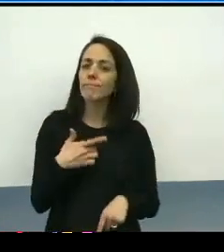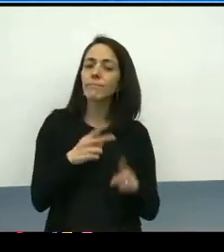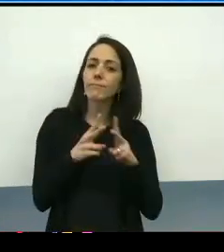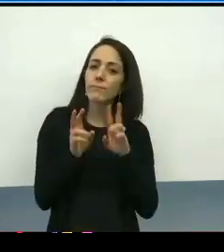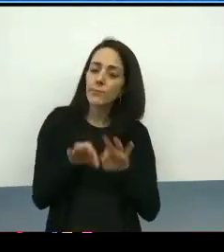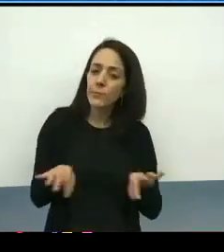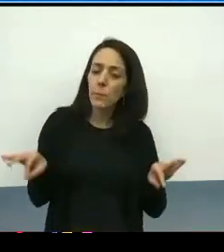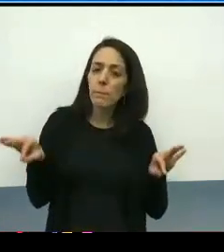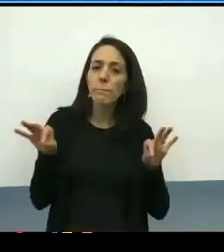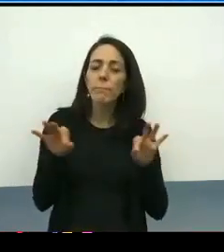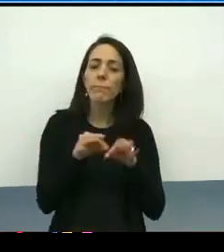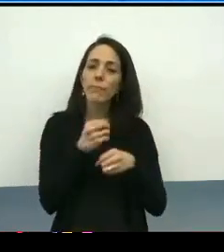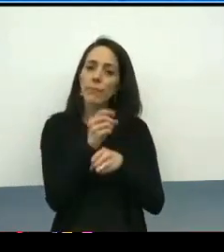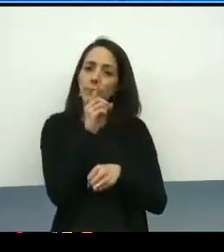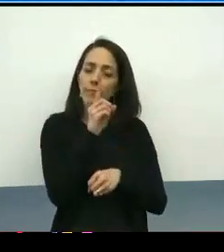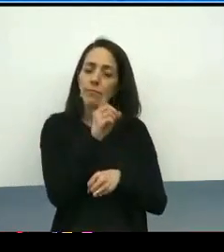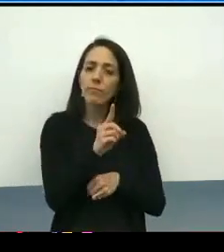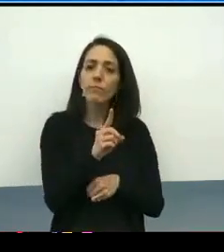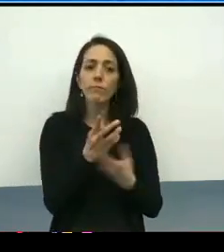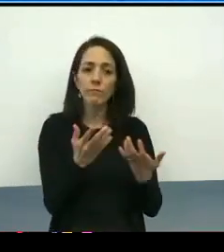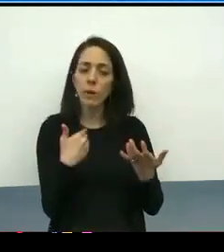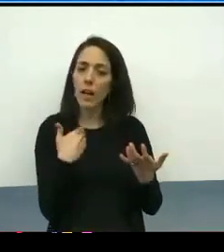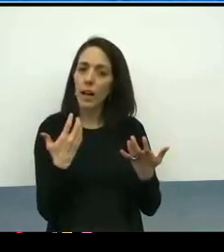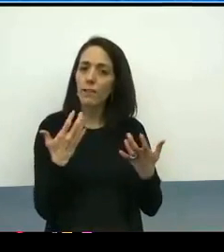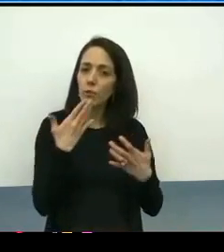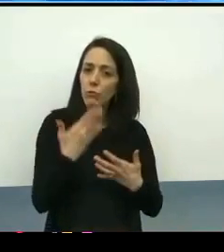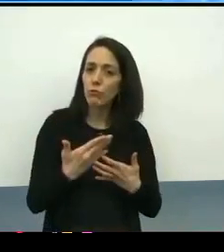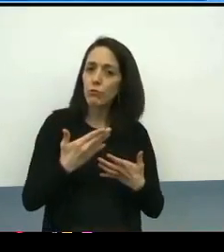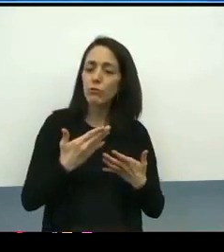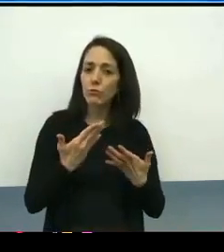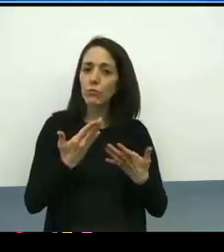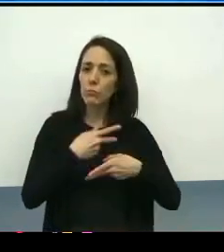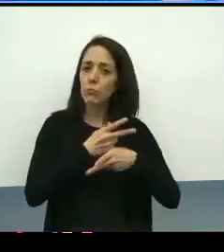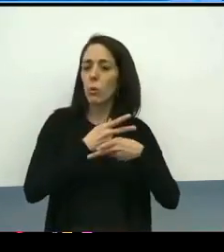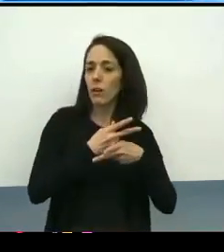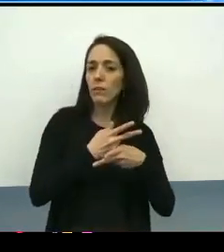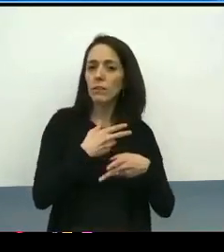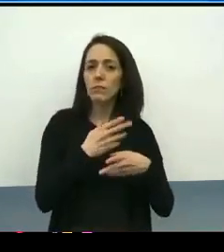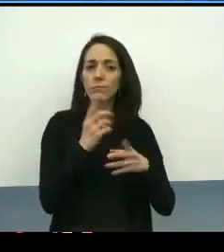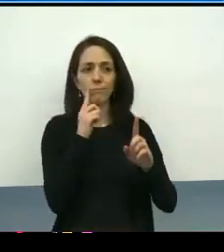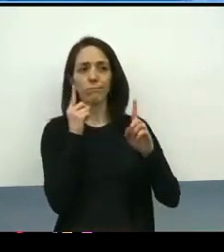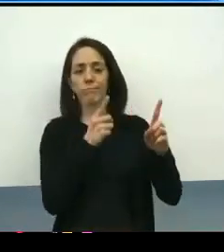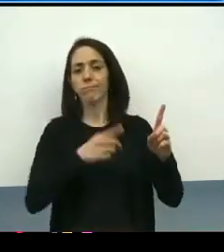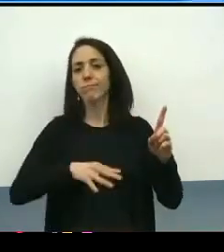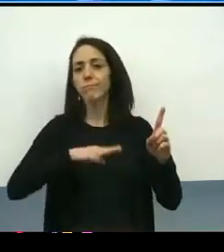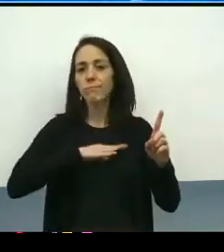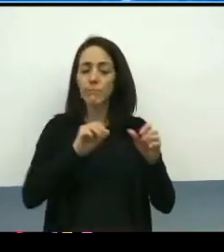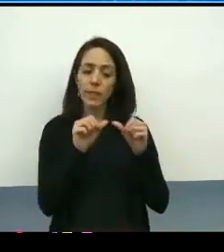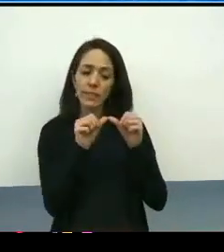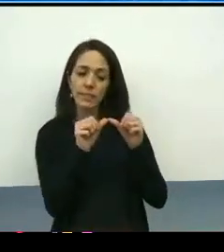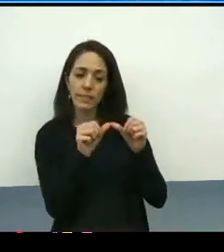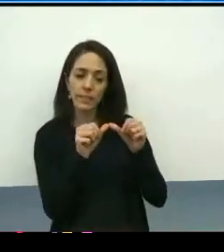that we get a rich product that that gets us to goal, which is the sustained change over time.